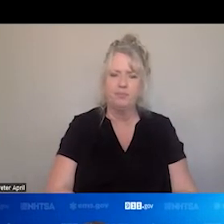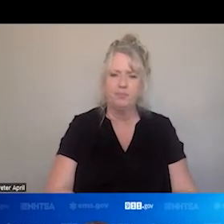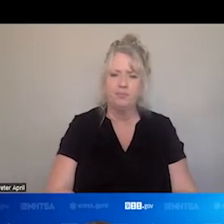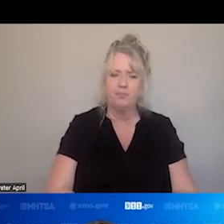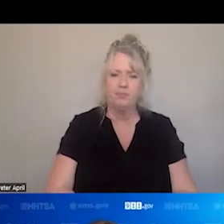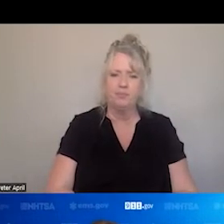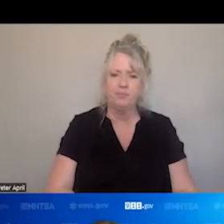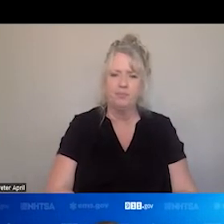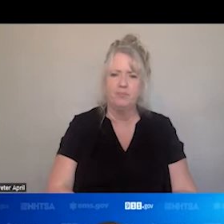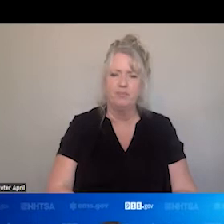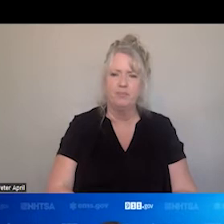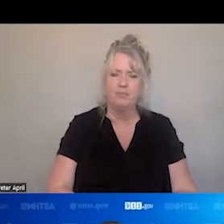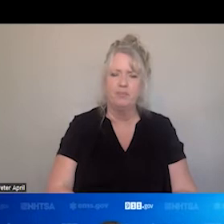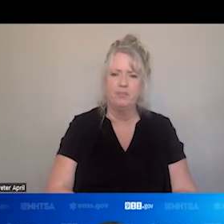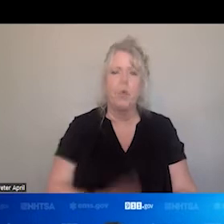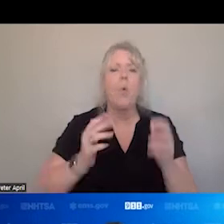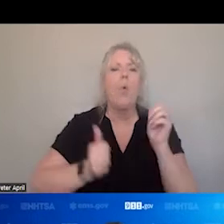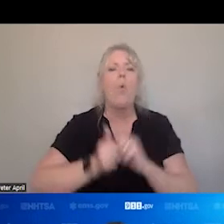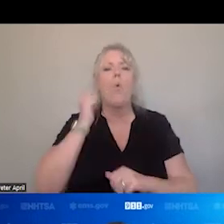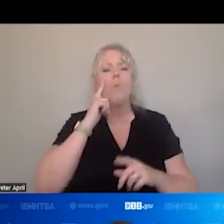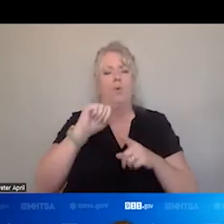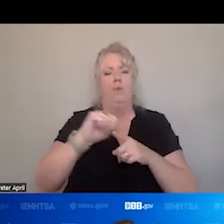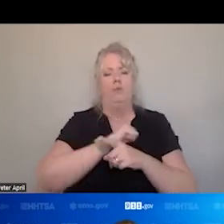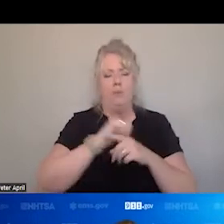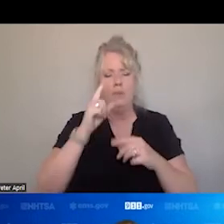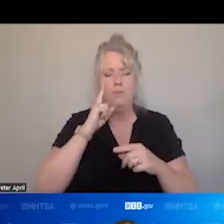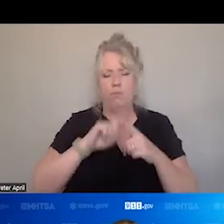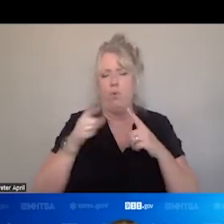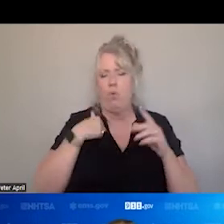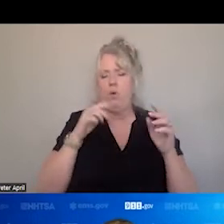SO MOST OF THE TRAINING FOR EMERGENCY MEDICAL CLINICIANS IS FOCUSED ON,